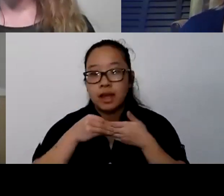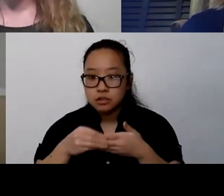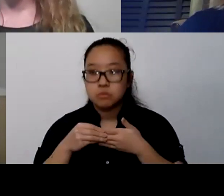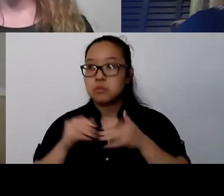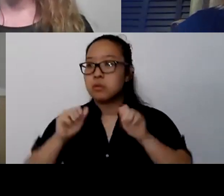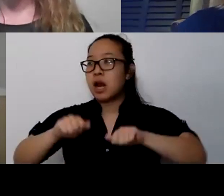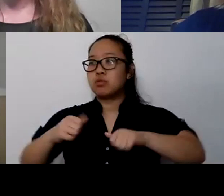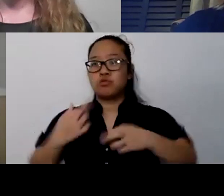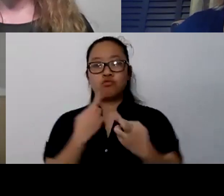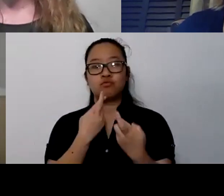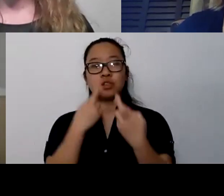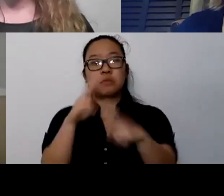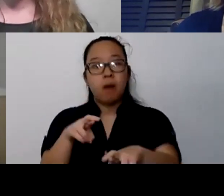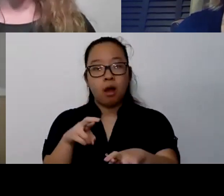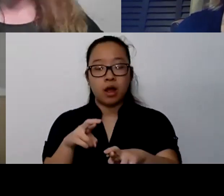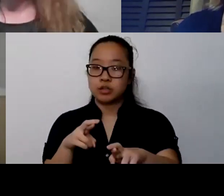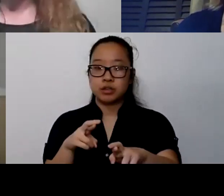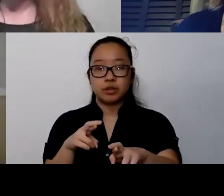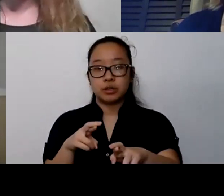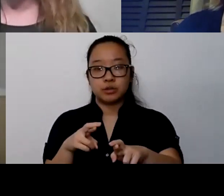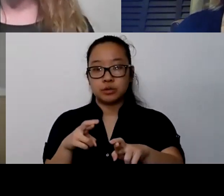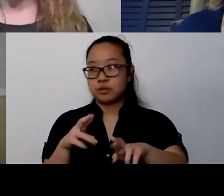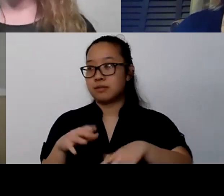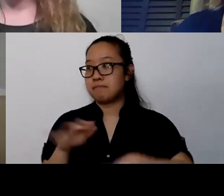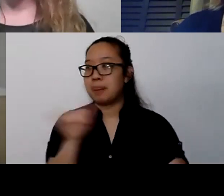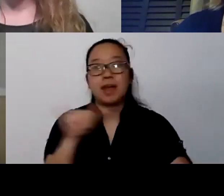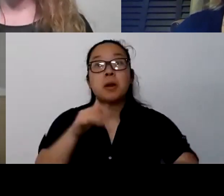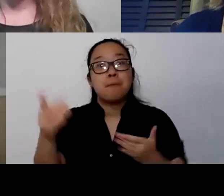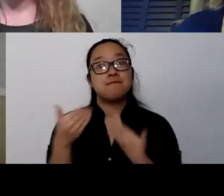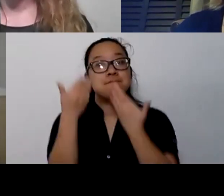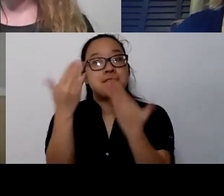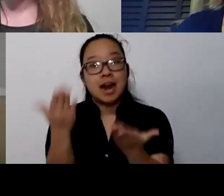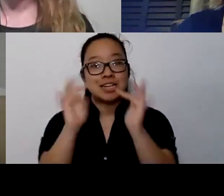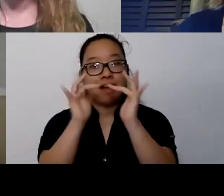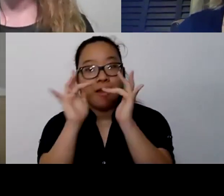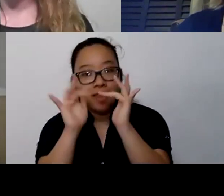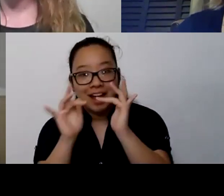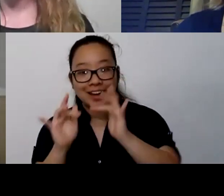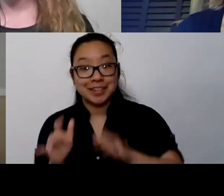in terms of providing things virtually like this tonight. I think, we've said it before but this just...